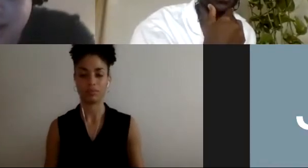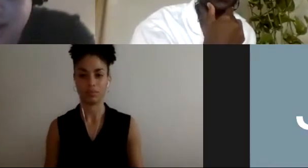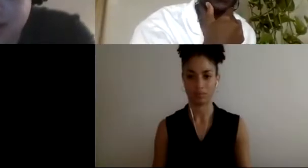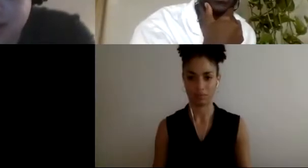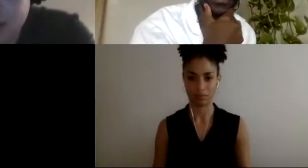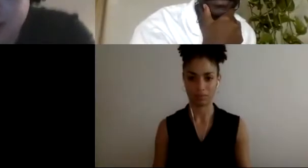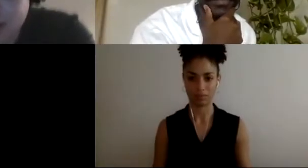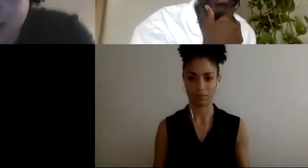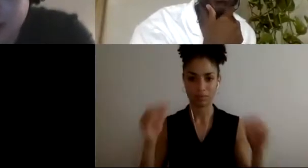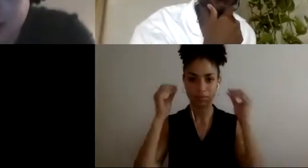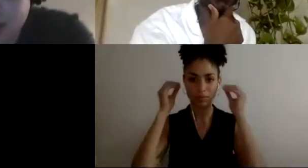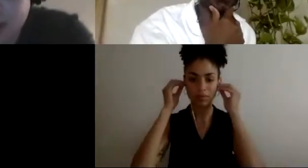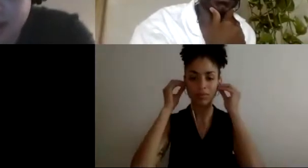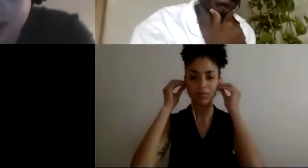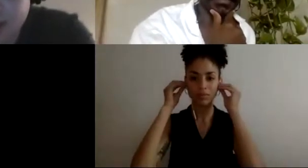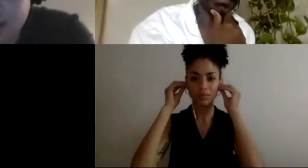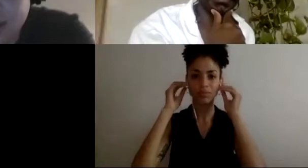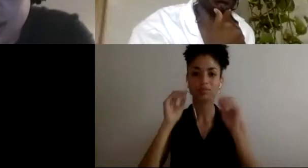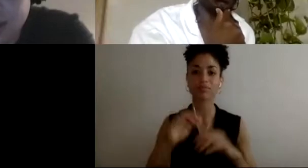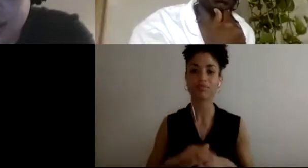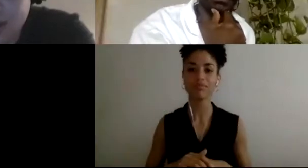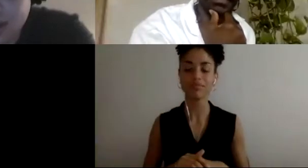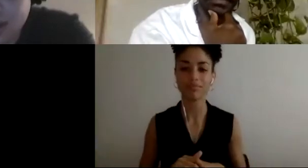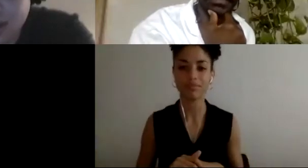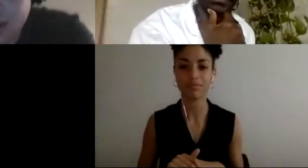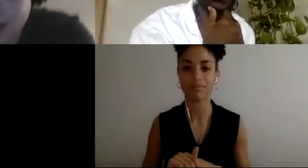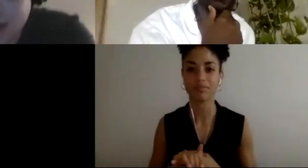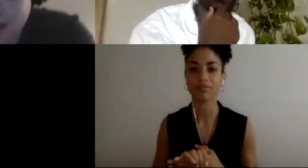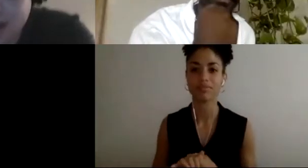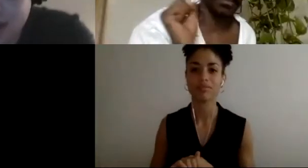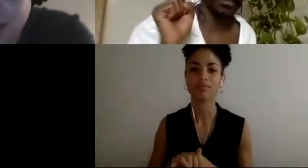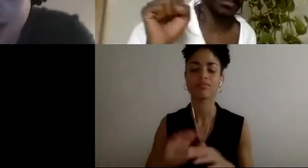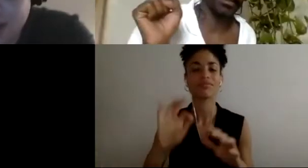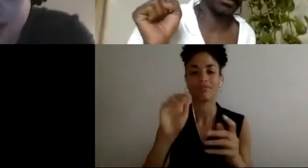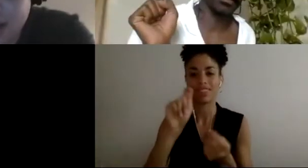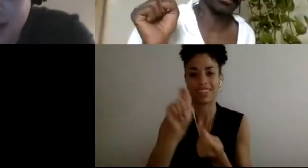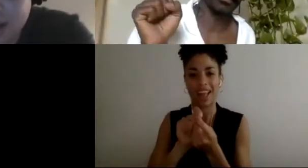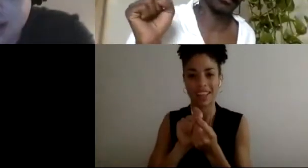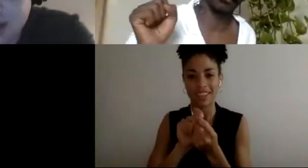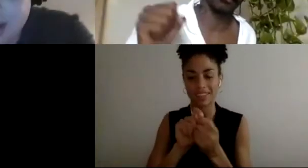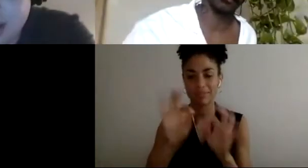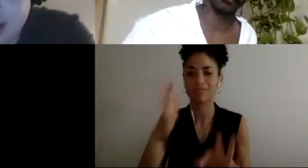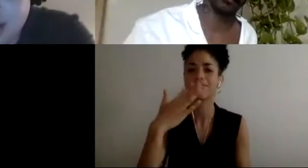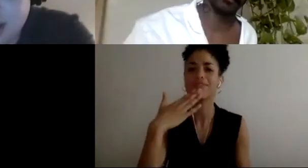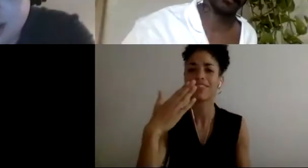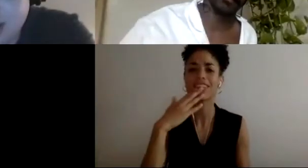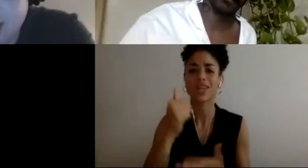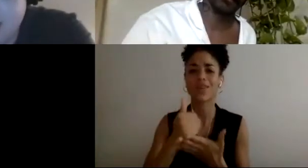those changes happen. Exactly. Thank You Alexandria. And thank you to our